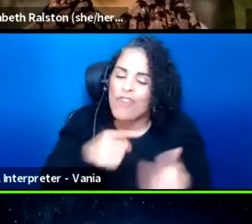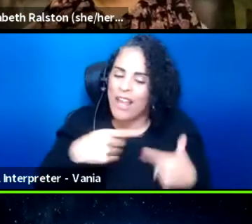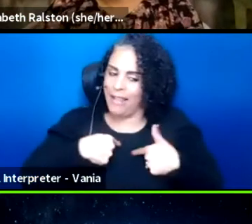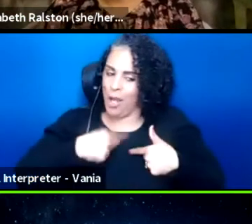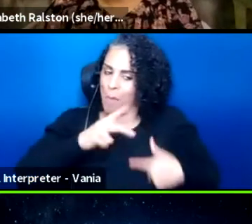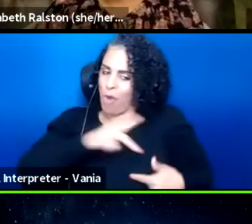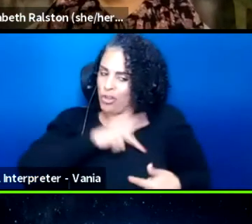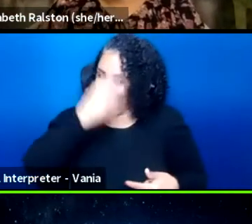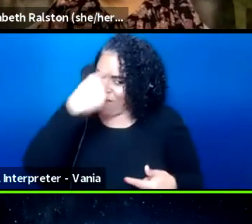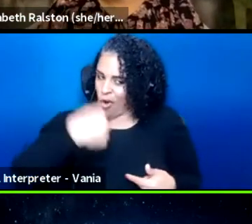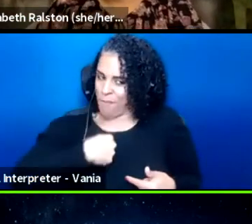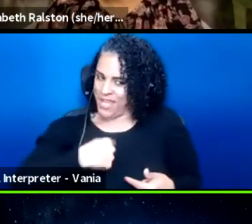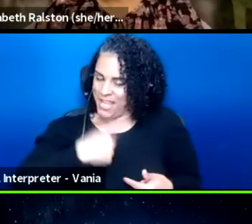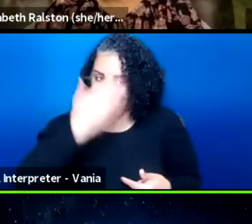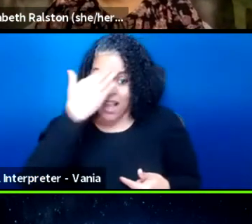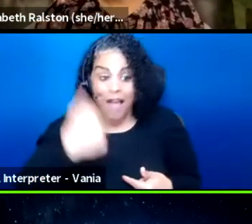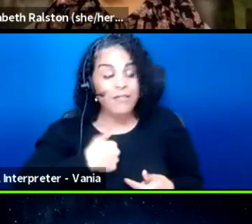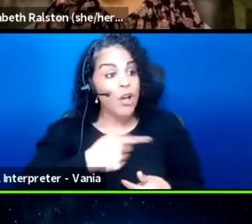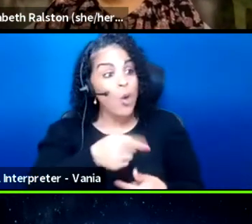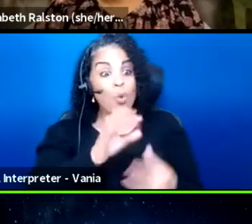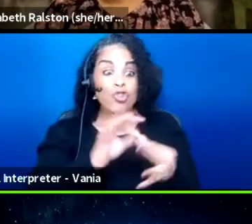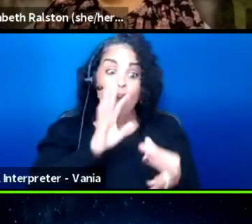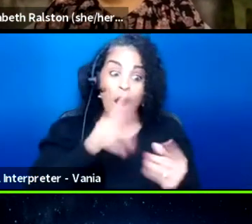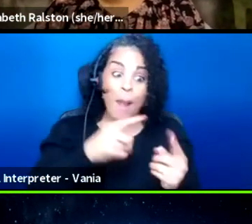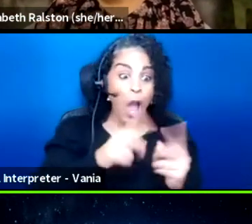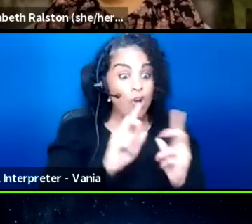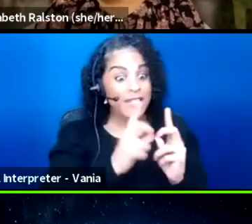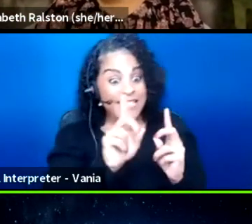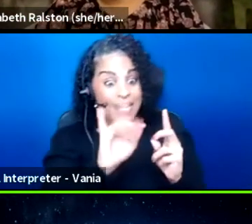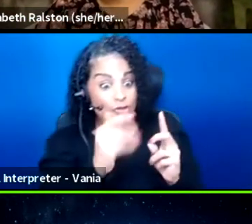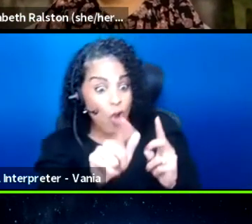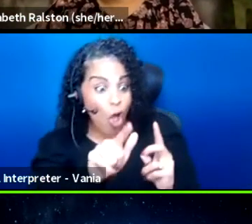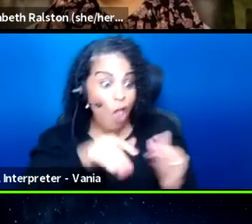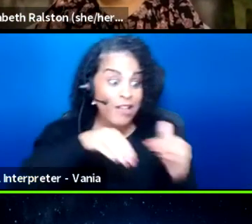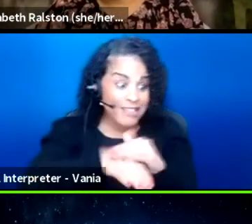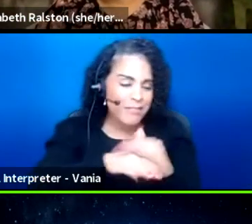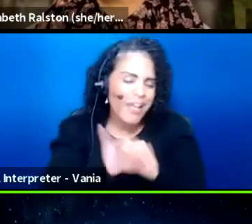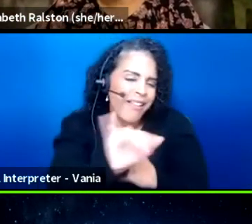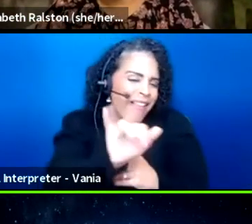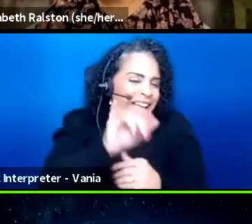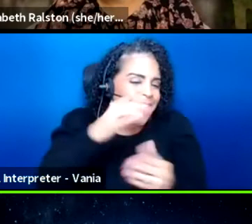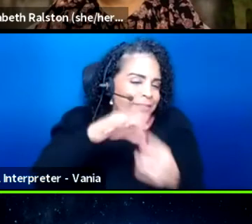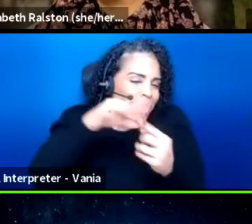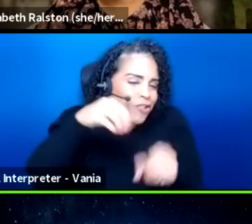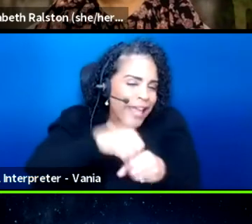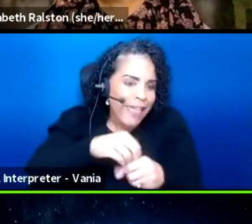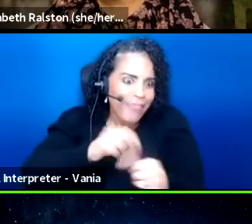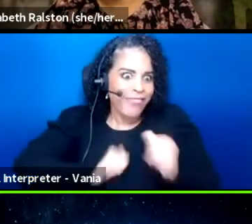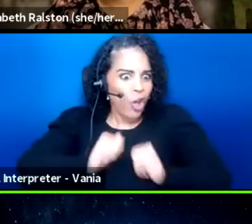I feel that when we're talking about digital accessibility, especially, you know, in the theater world,